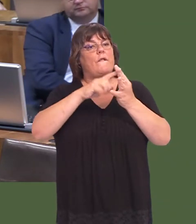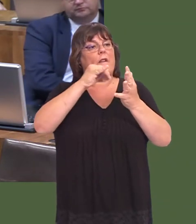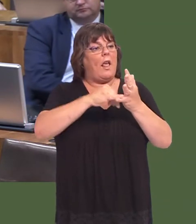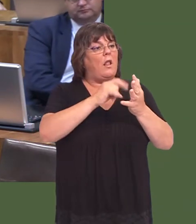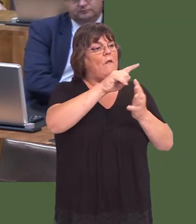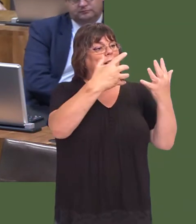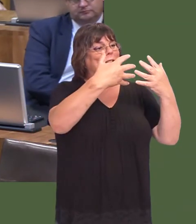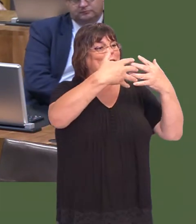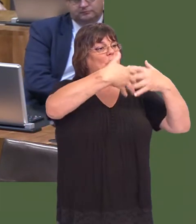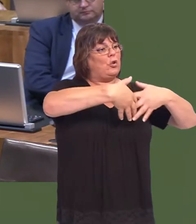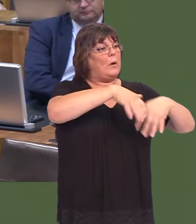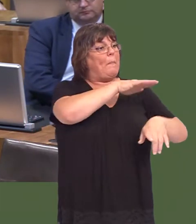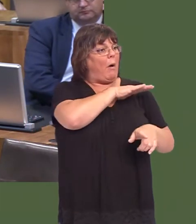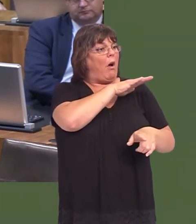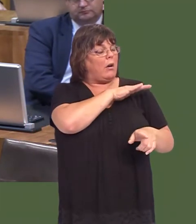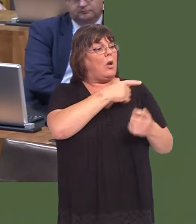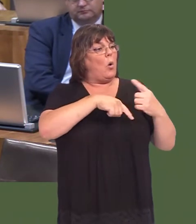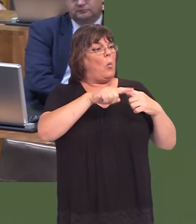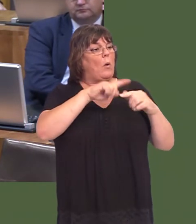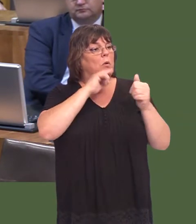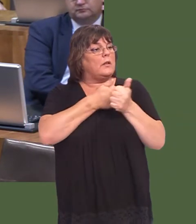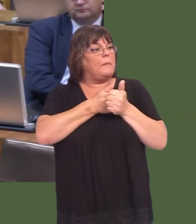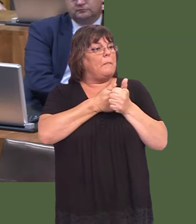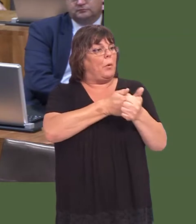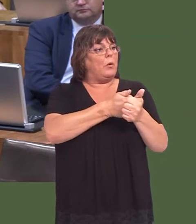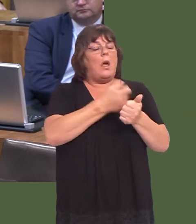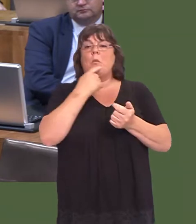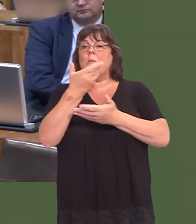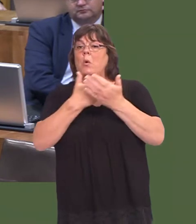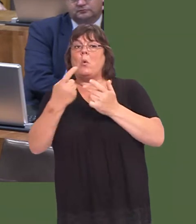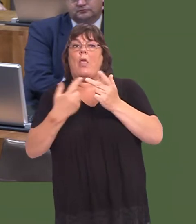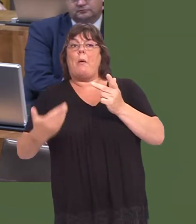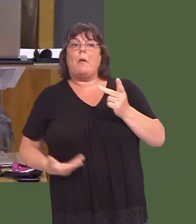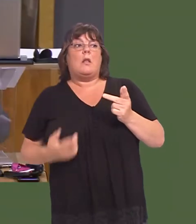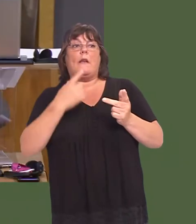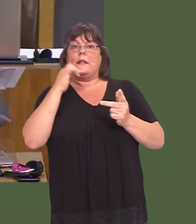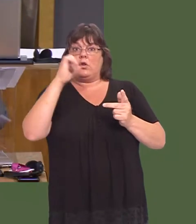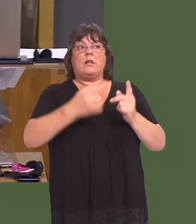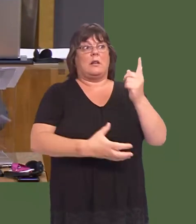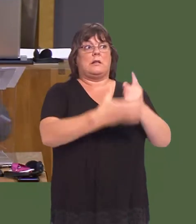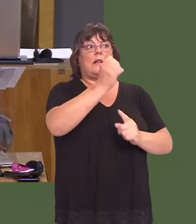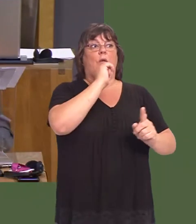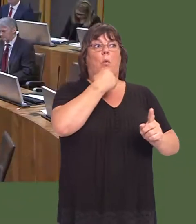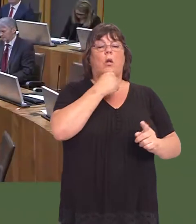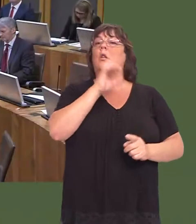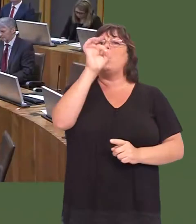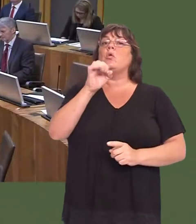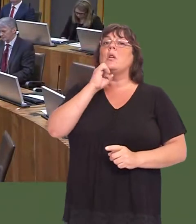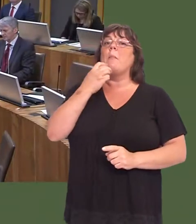and we are confident, having spoken to businesses, that that technology park will be a success. John Griffiths: 3.